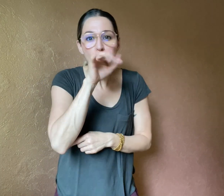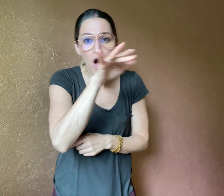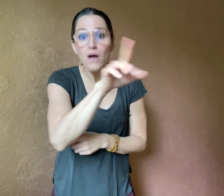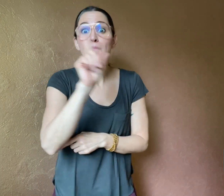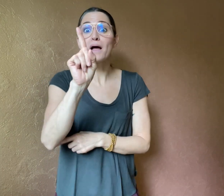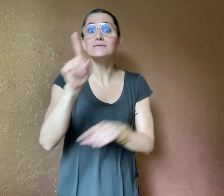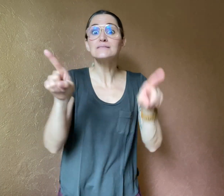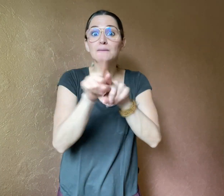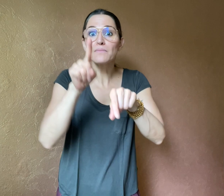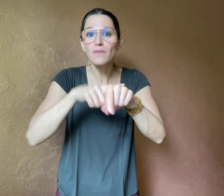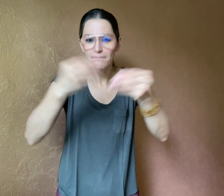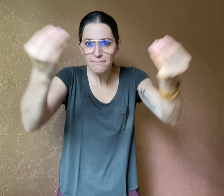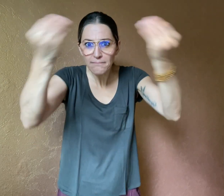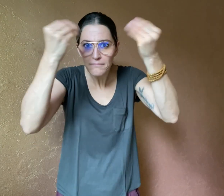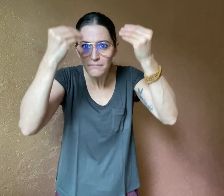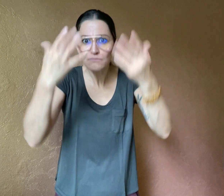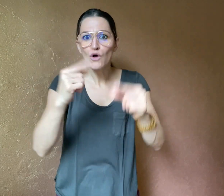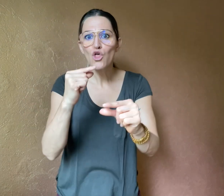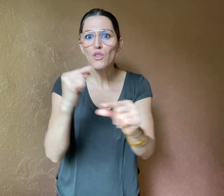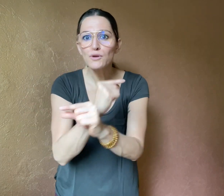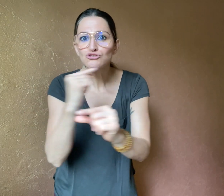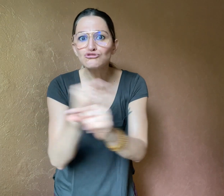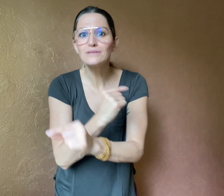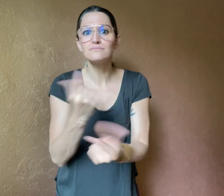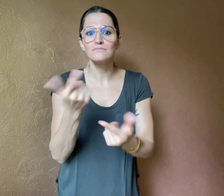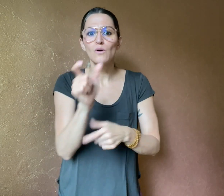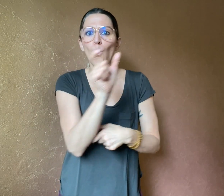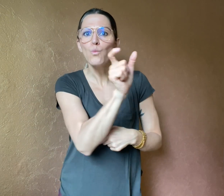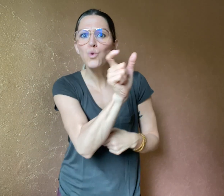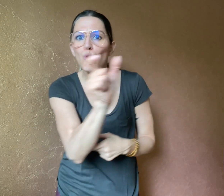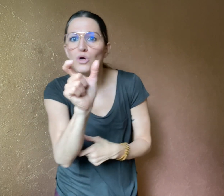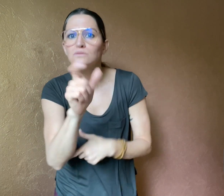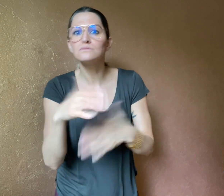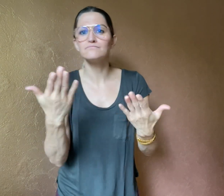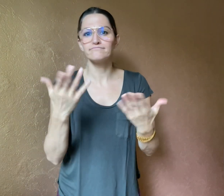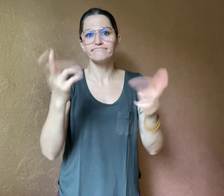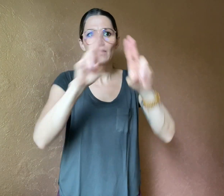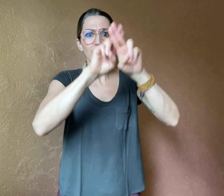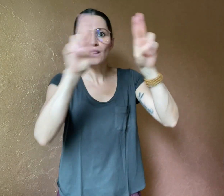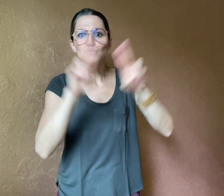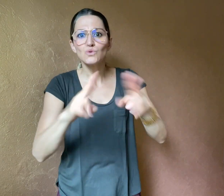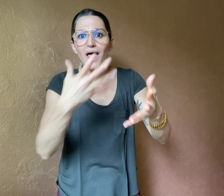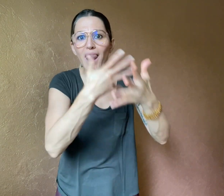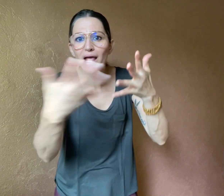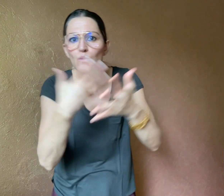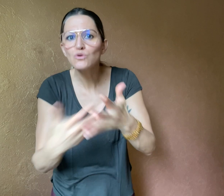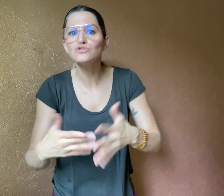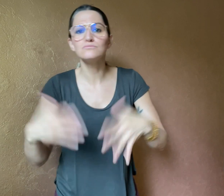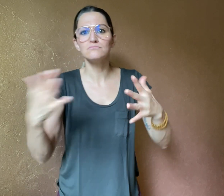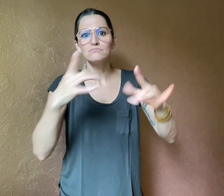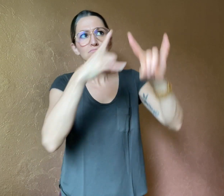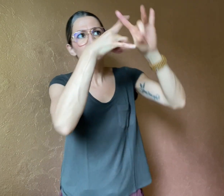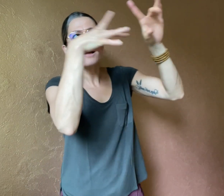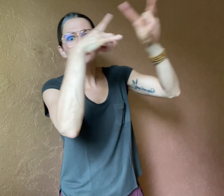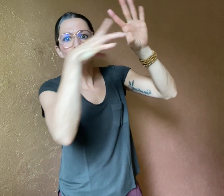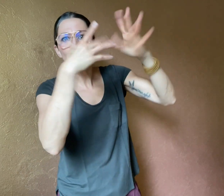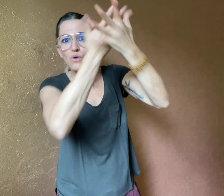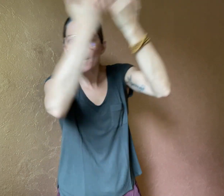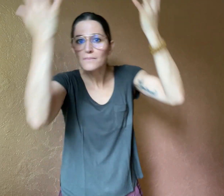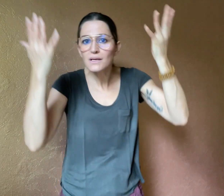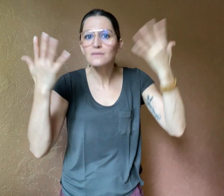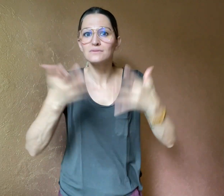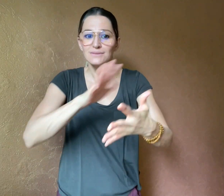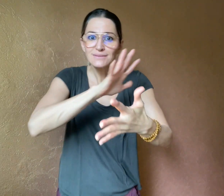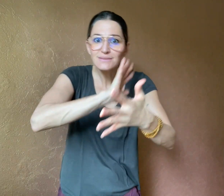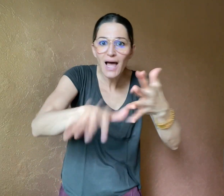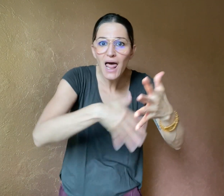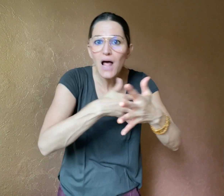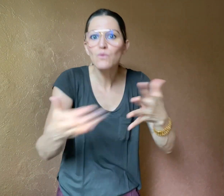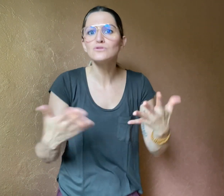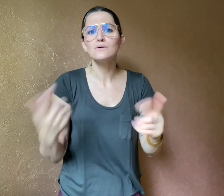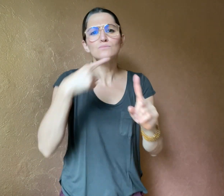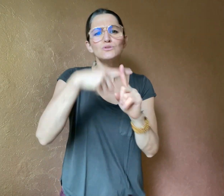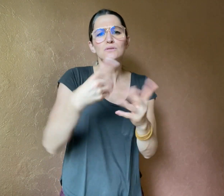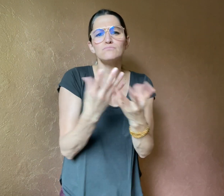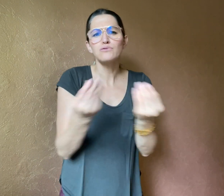sign language, and other topics. PowerZ says there are few educational